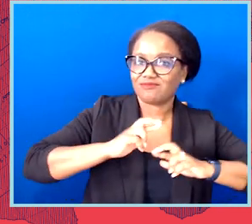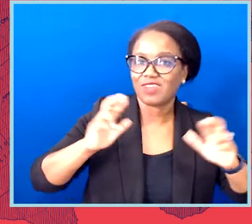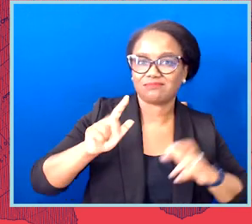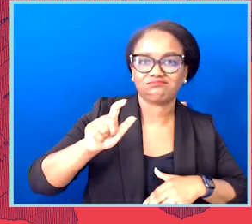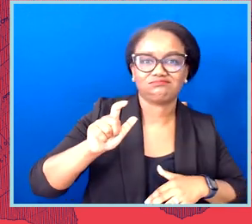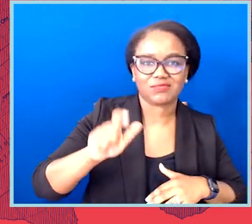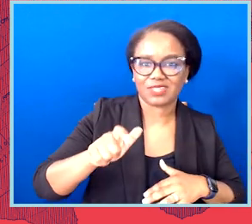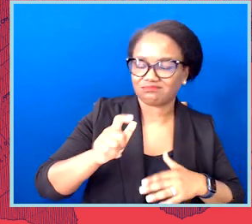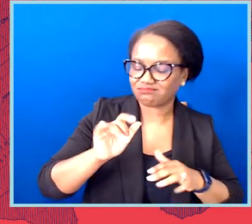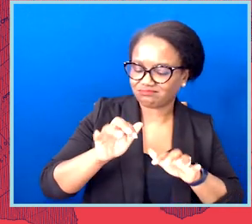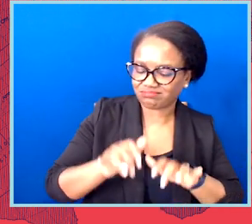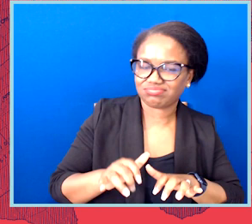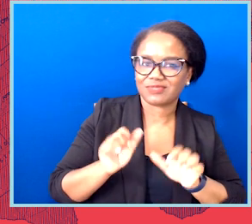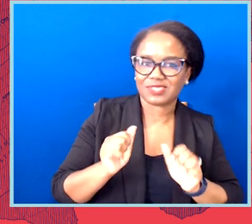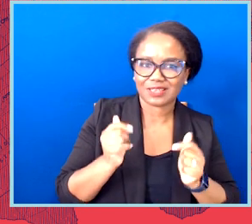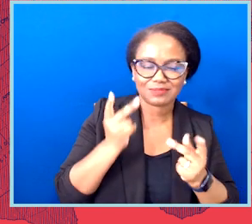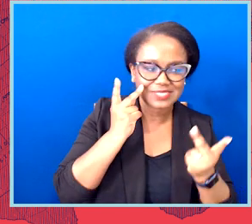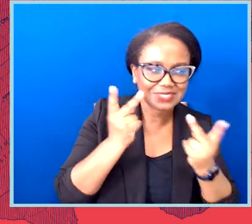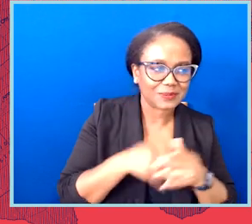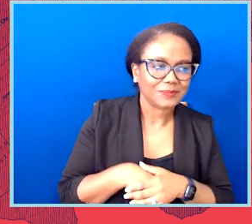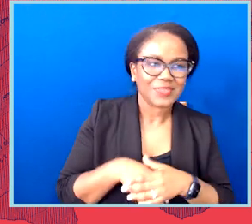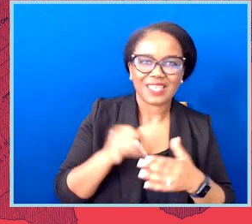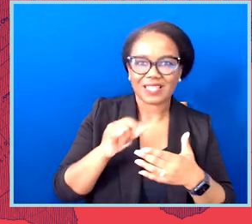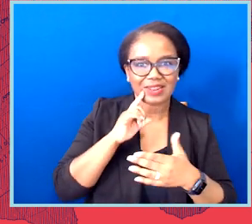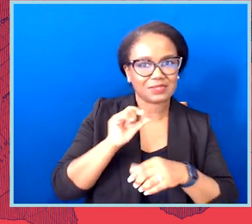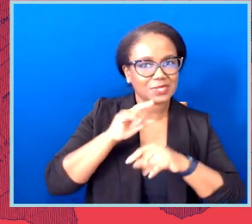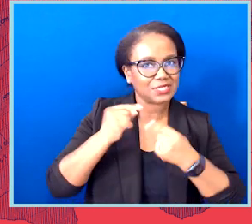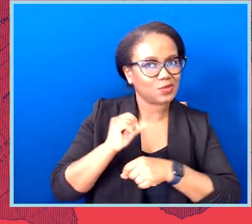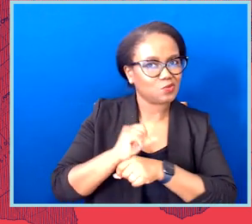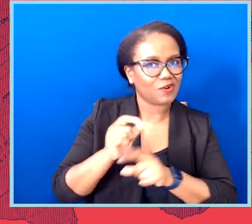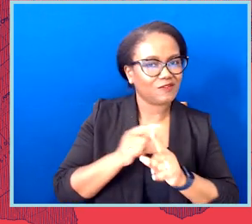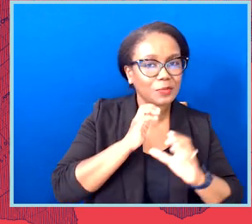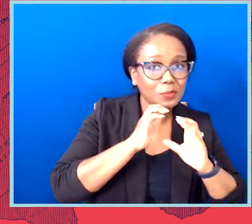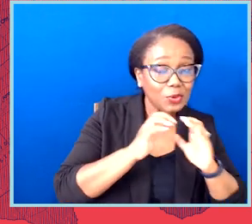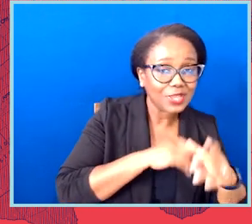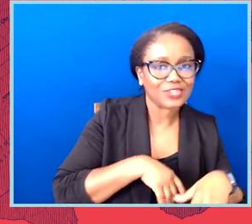tech, our analytics department, communications, digital and, of course, our affiliates.